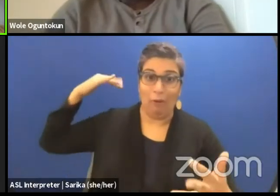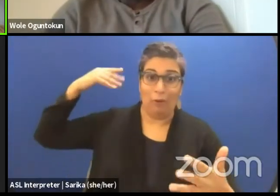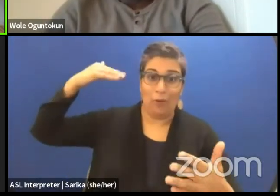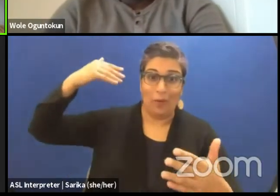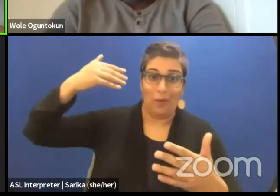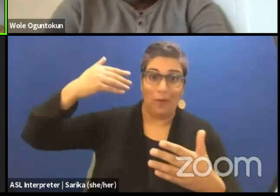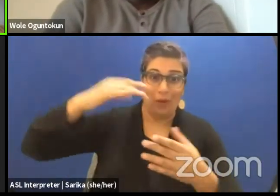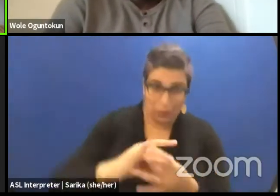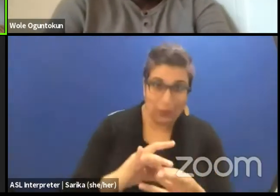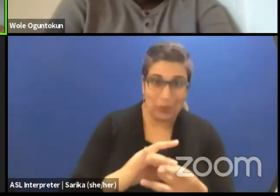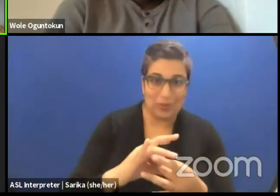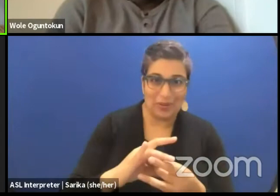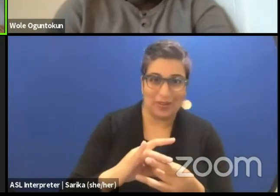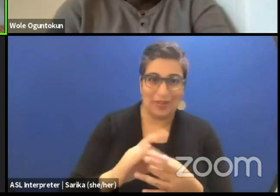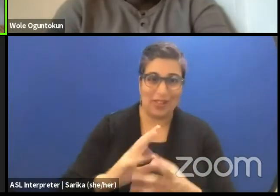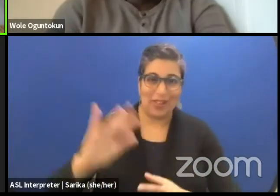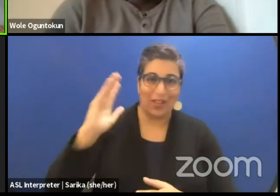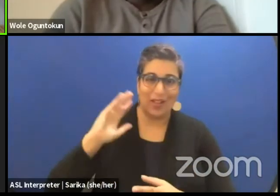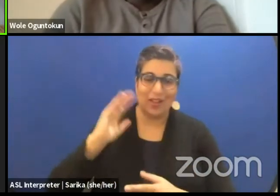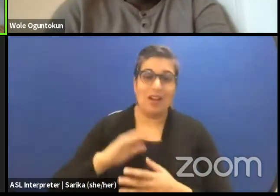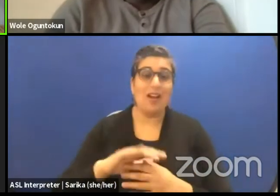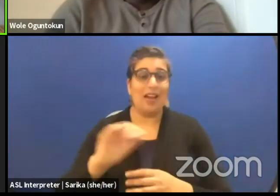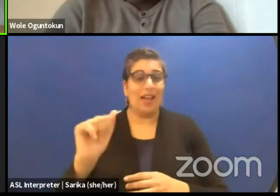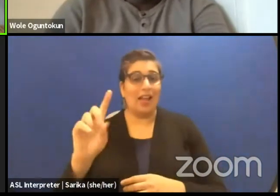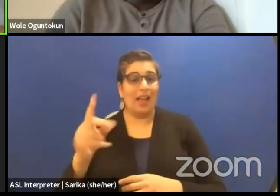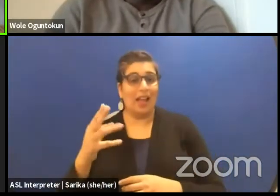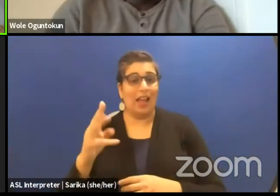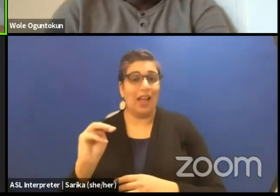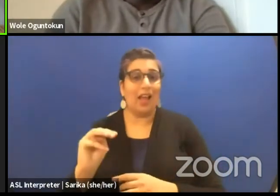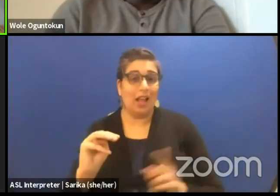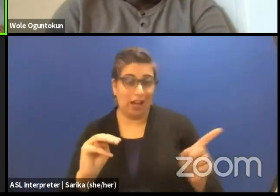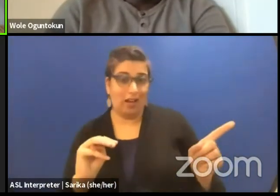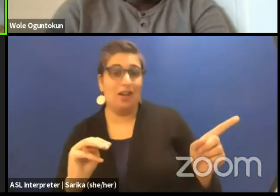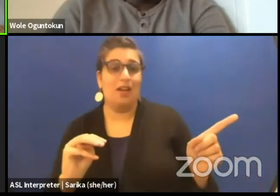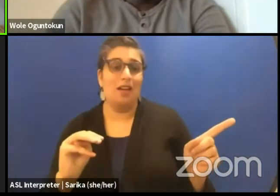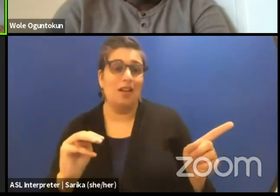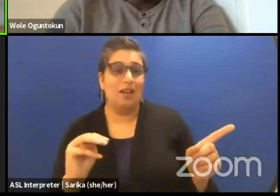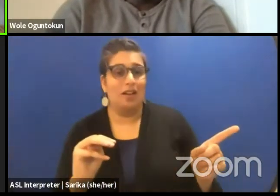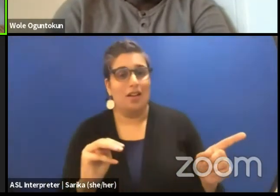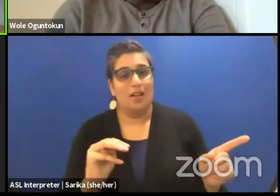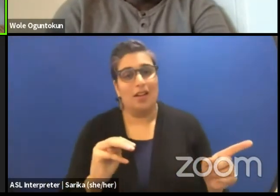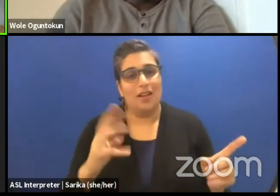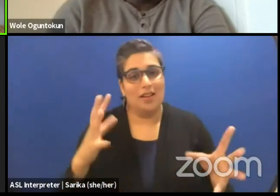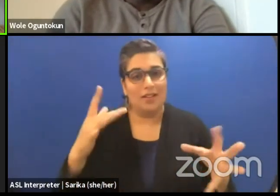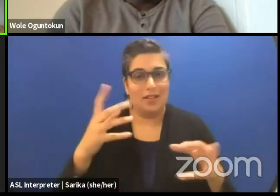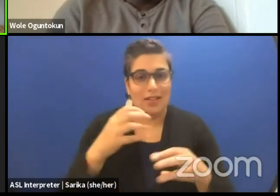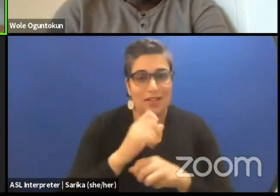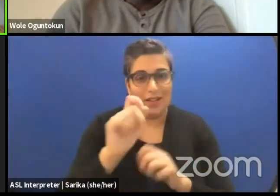Lloyd, Adham is wrapping up, let's allow him to finish